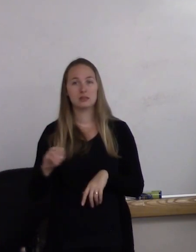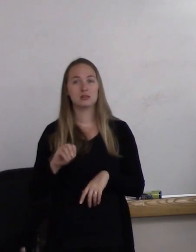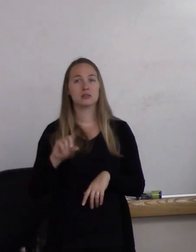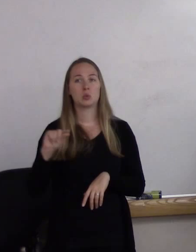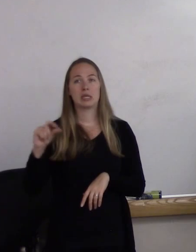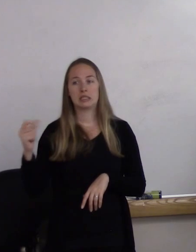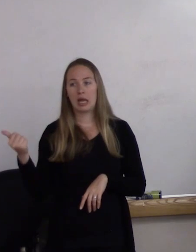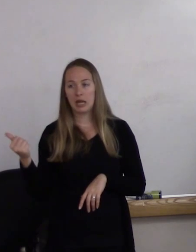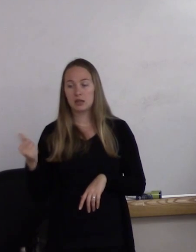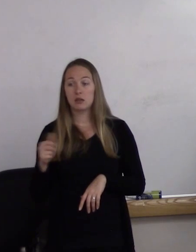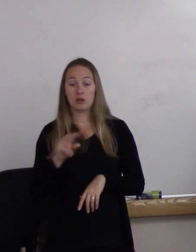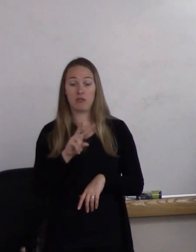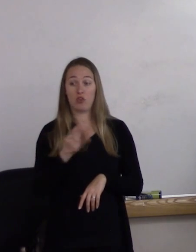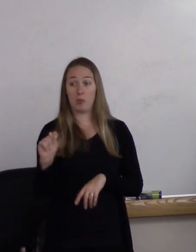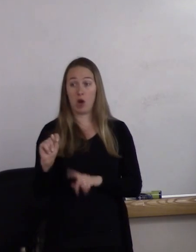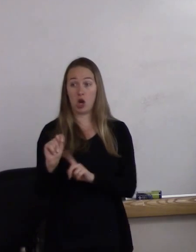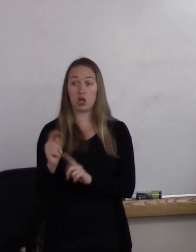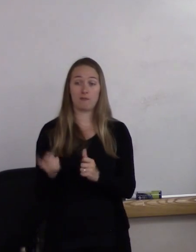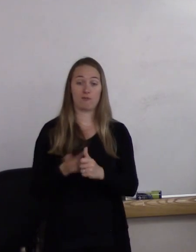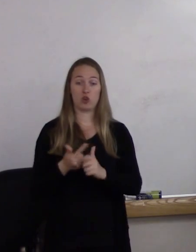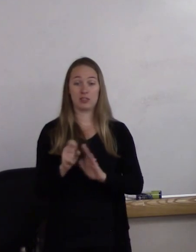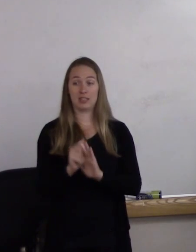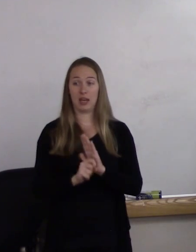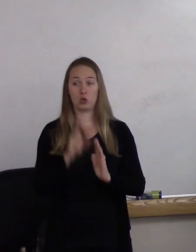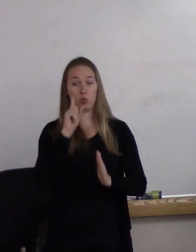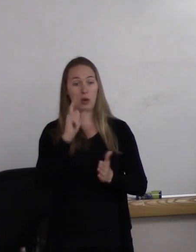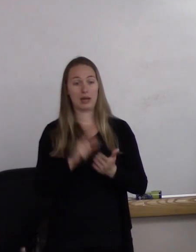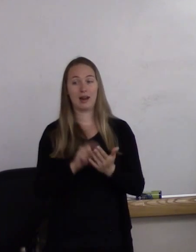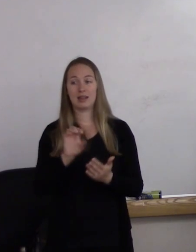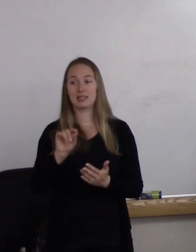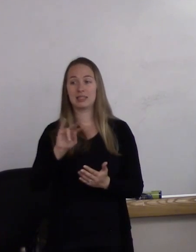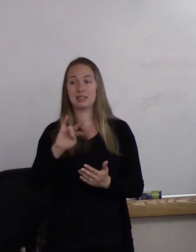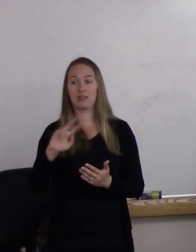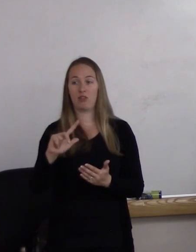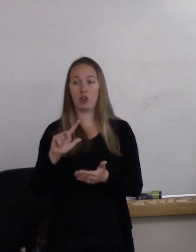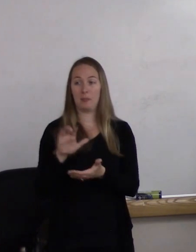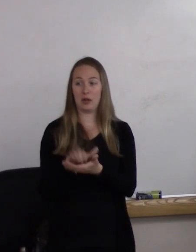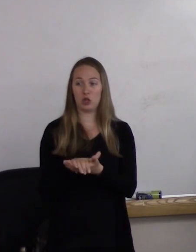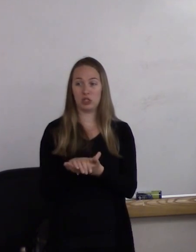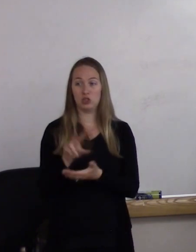Vermont was the first state to recognize civil unions in 2002.